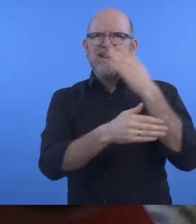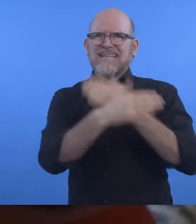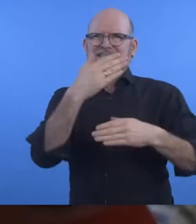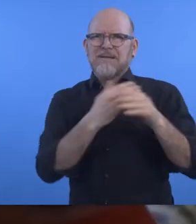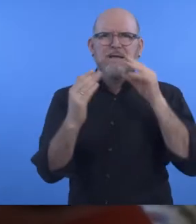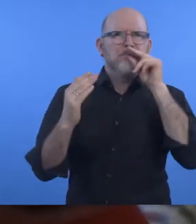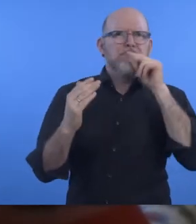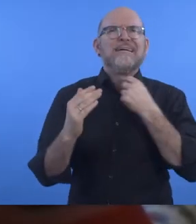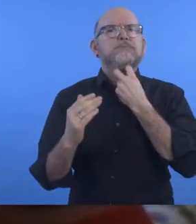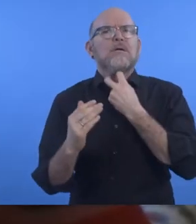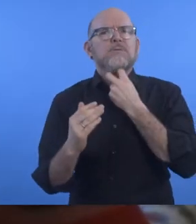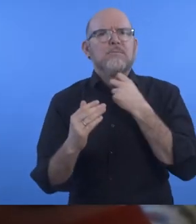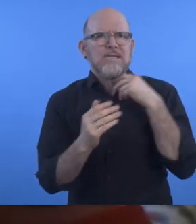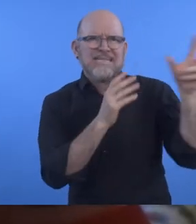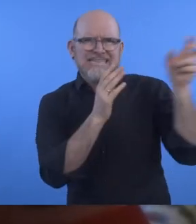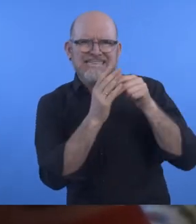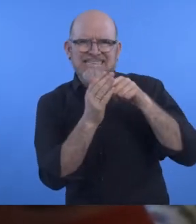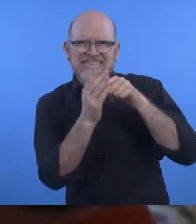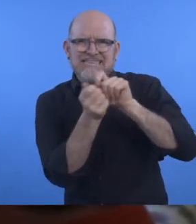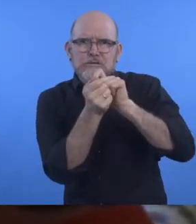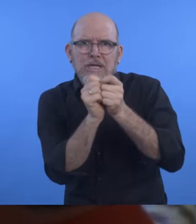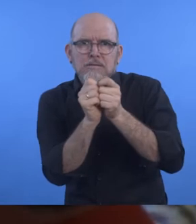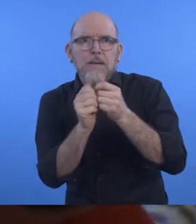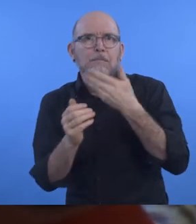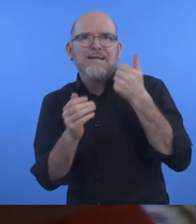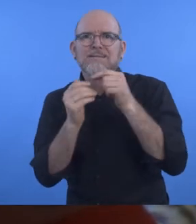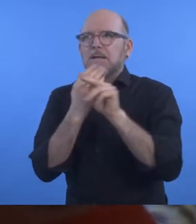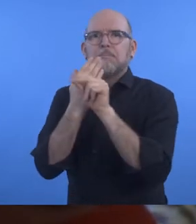in their own voice and directly with others. The app, developed by a start-up